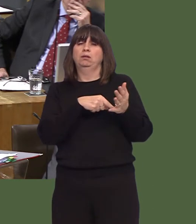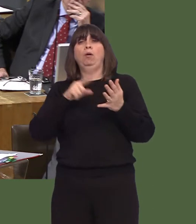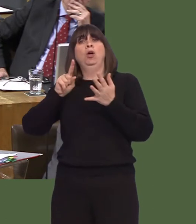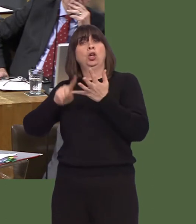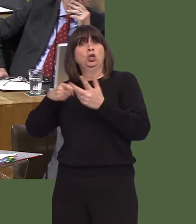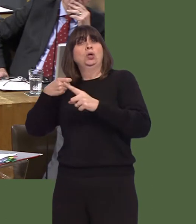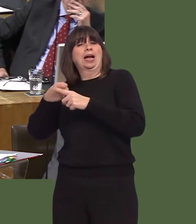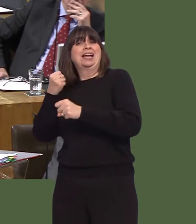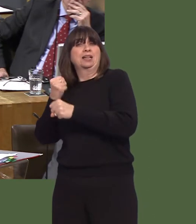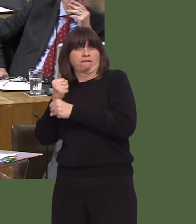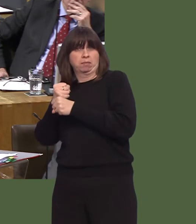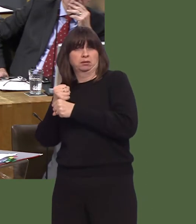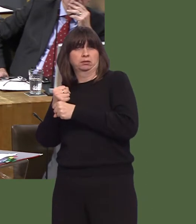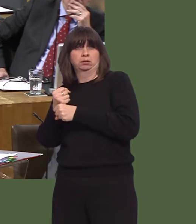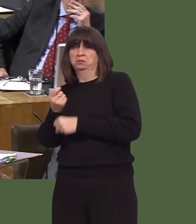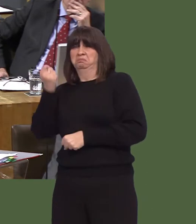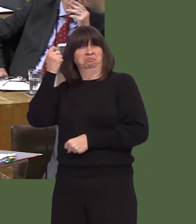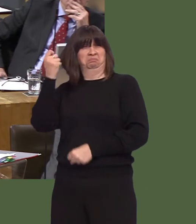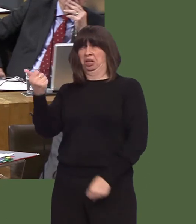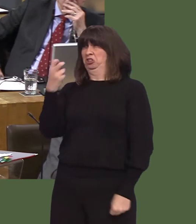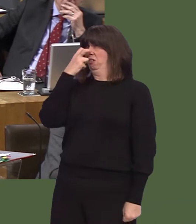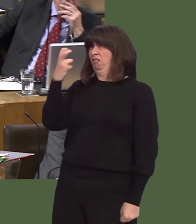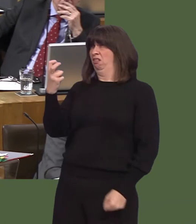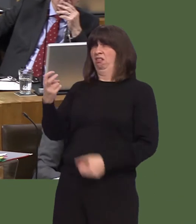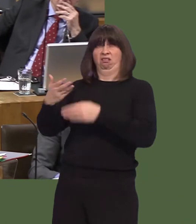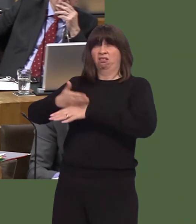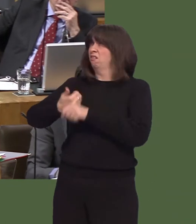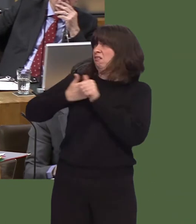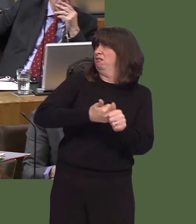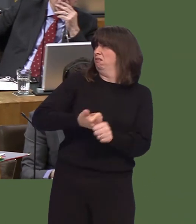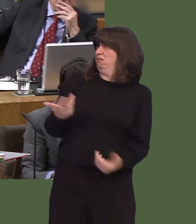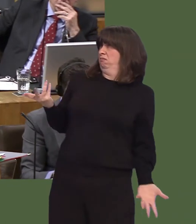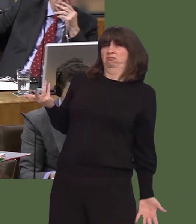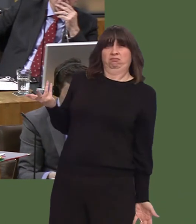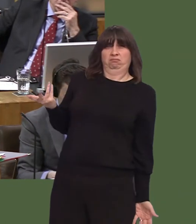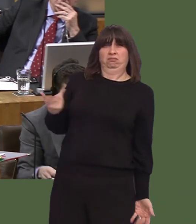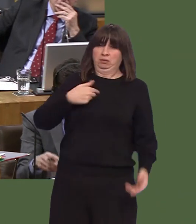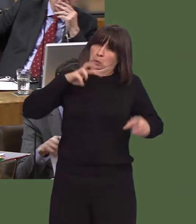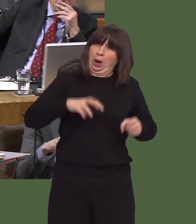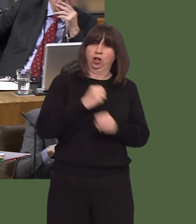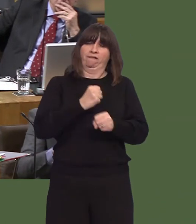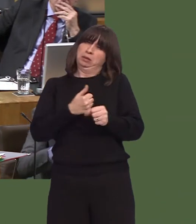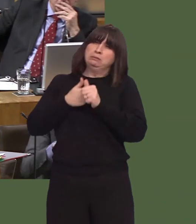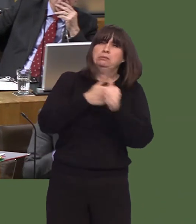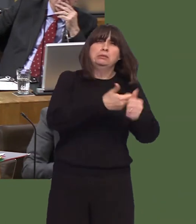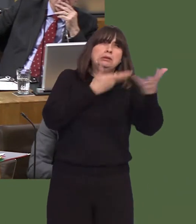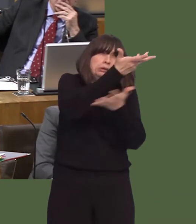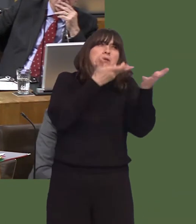er mwyn sicrhau dyfodol y gwaith dur. Rwy'n cofio, blwyddyn a hanner yn Ùl, roedd y dyfodol hwnnw yn edrych yn sigledig dros